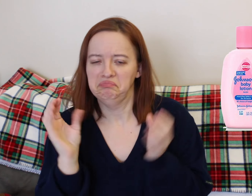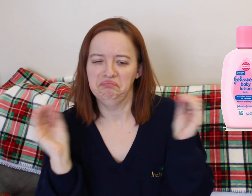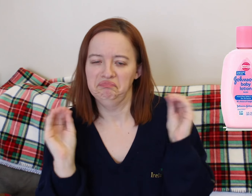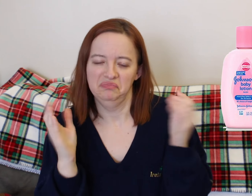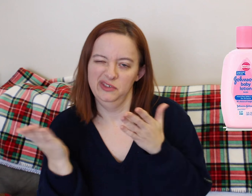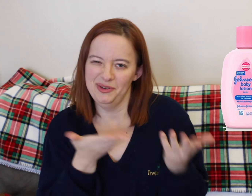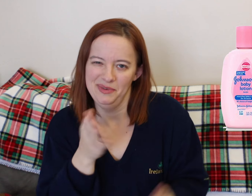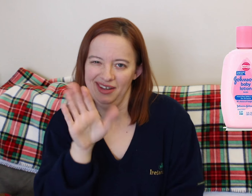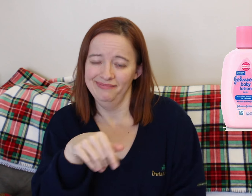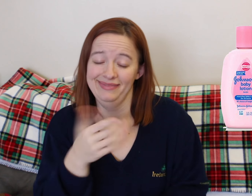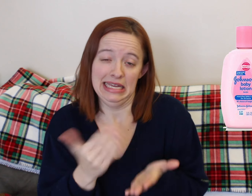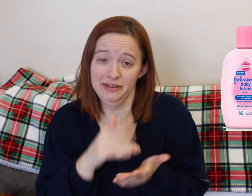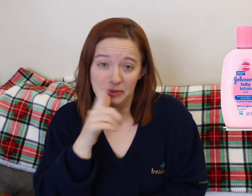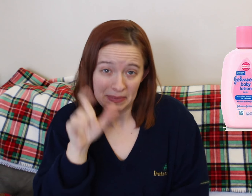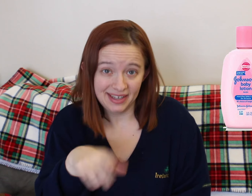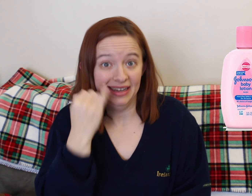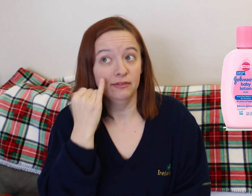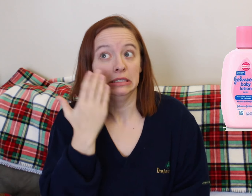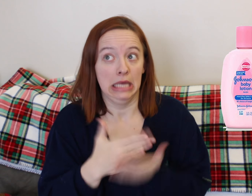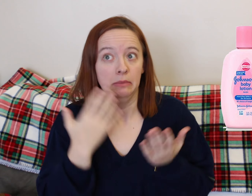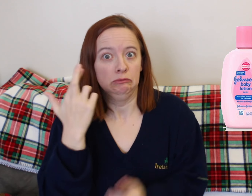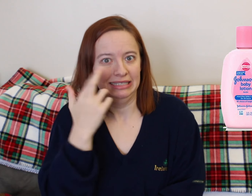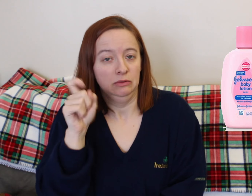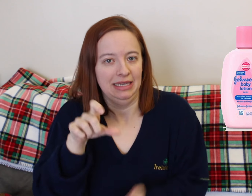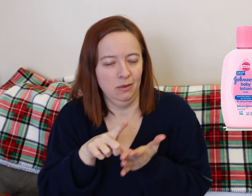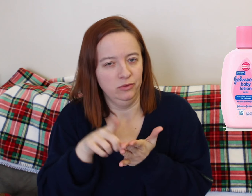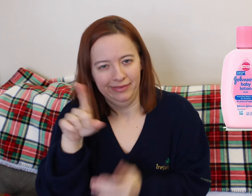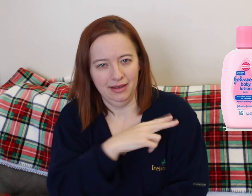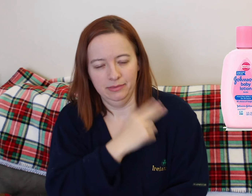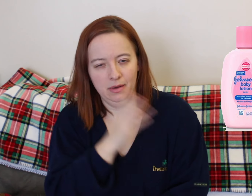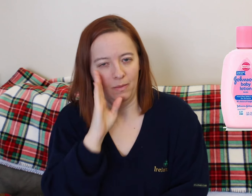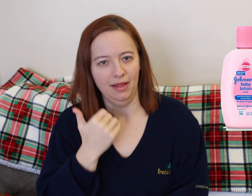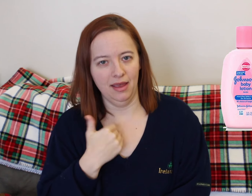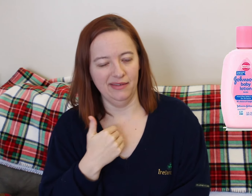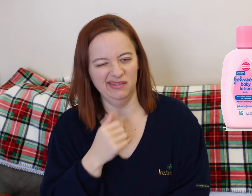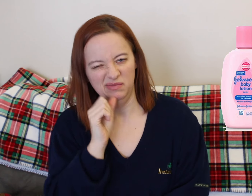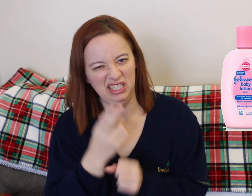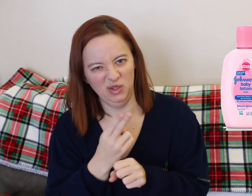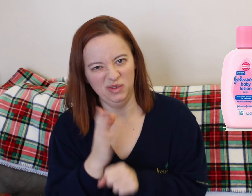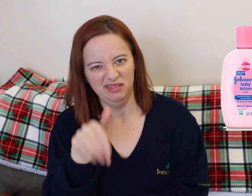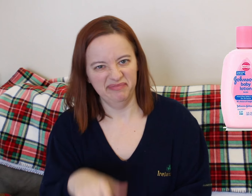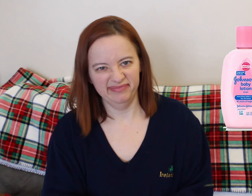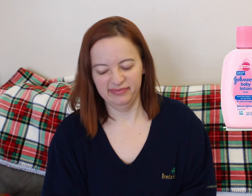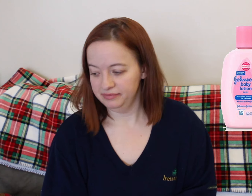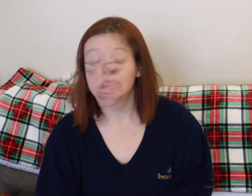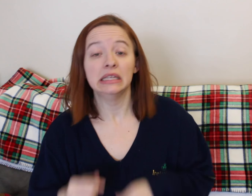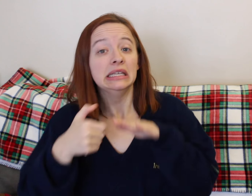The hospital has tons of blankets that you can use. But again, it kind of depends on your preference. But we did use it, but I would just bring one.